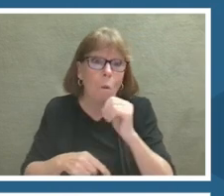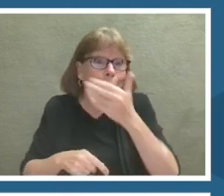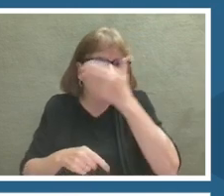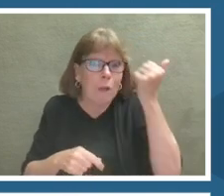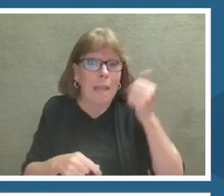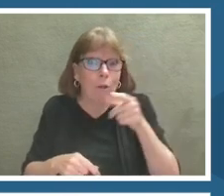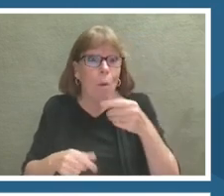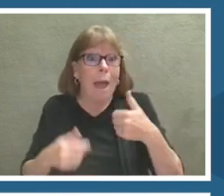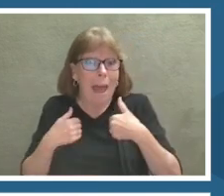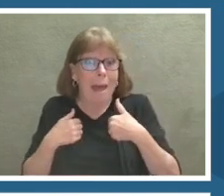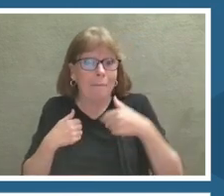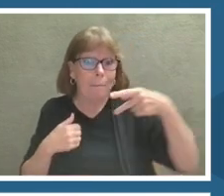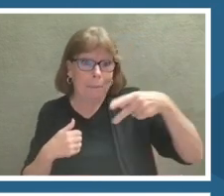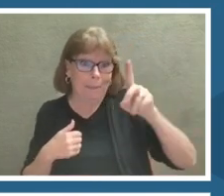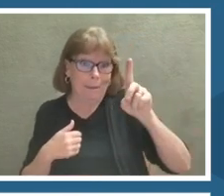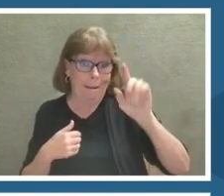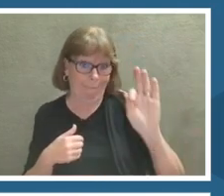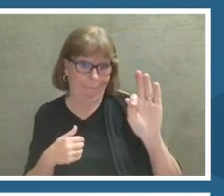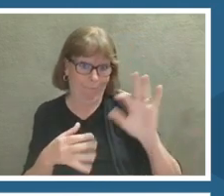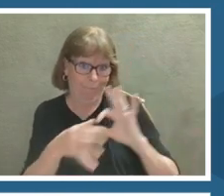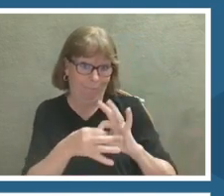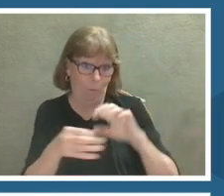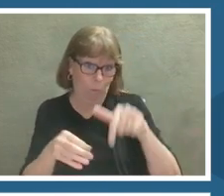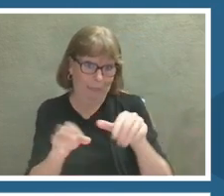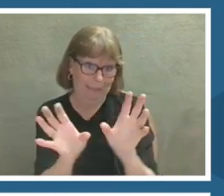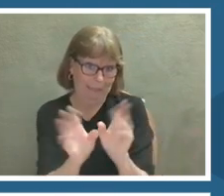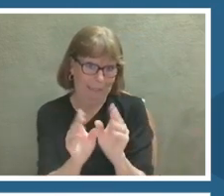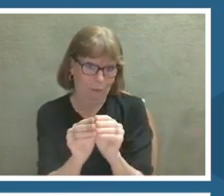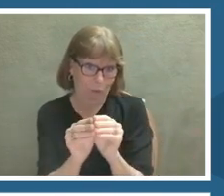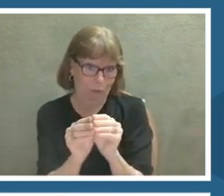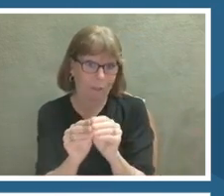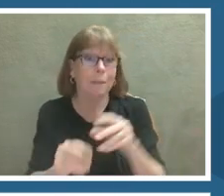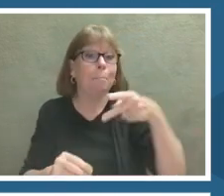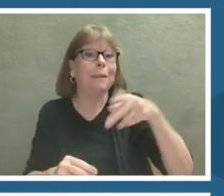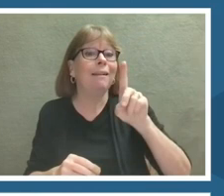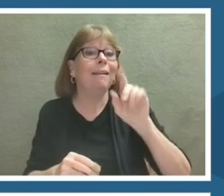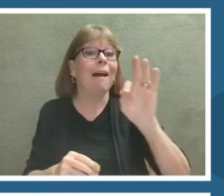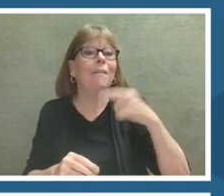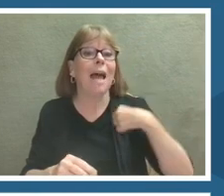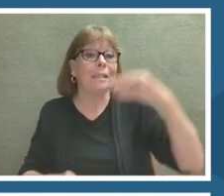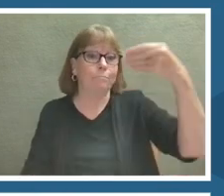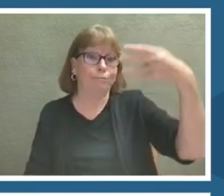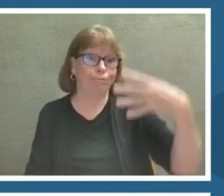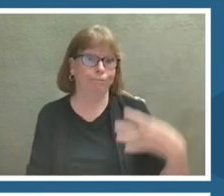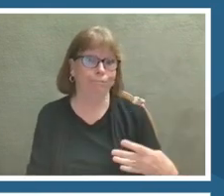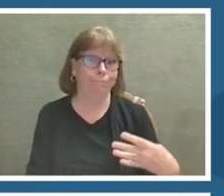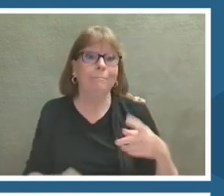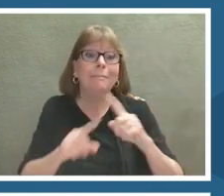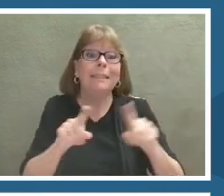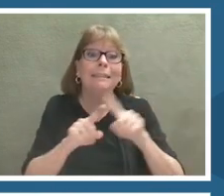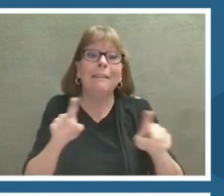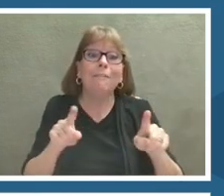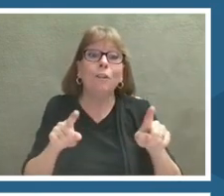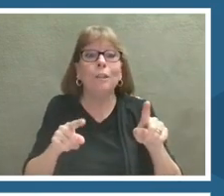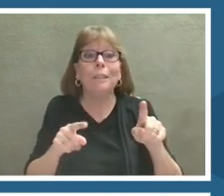of the PDF is that link to all of the bonus content that I will be talking about.